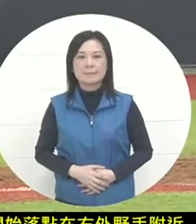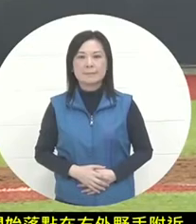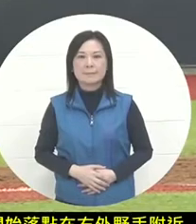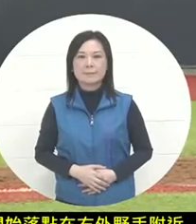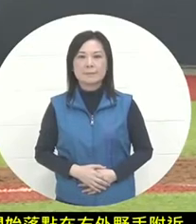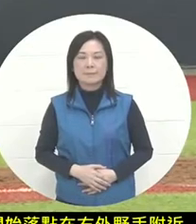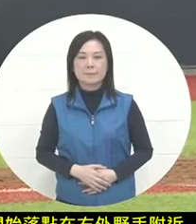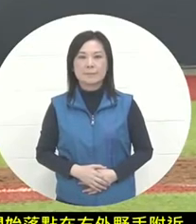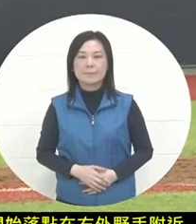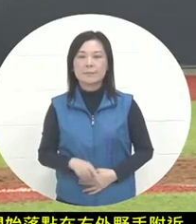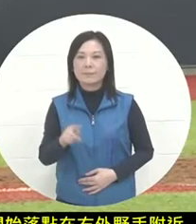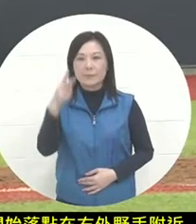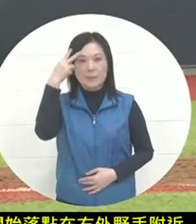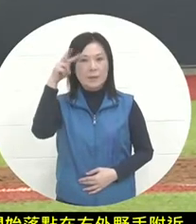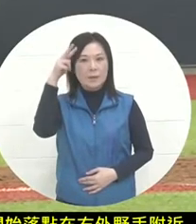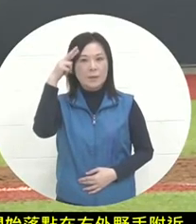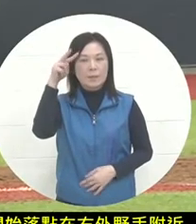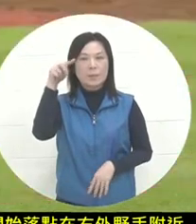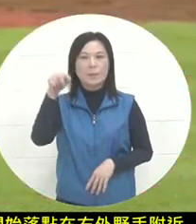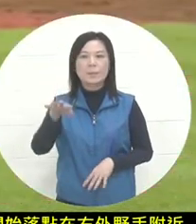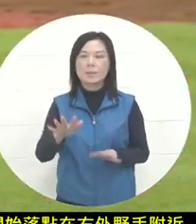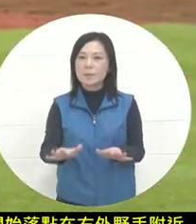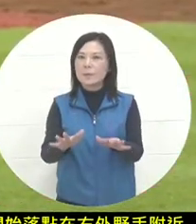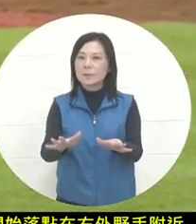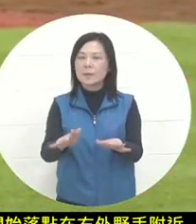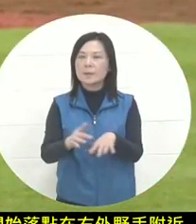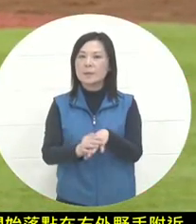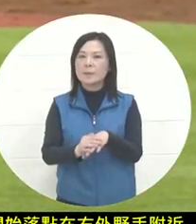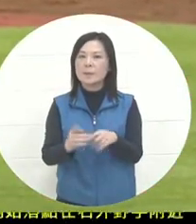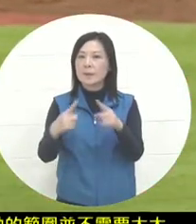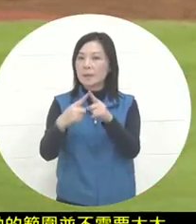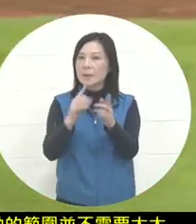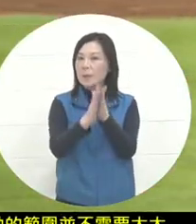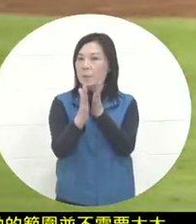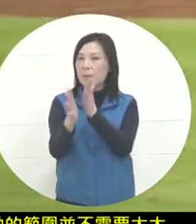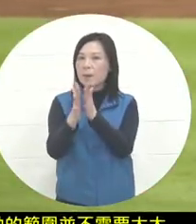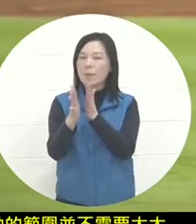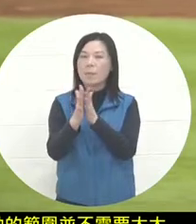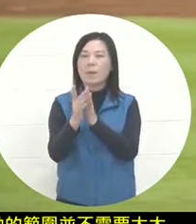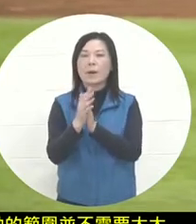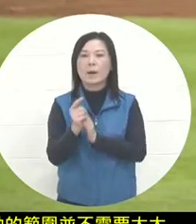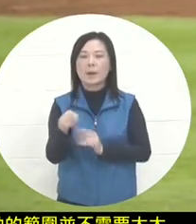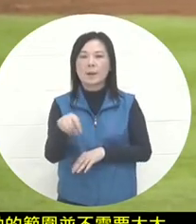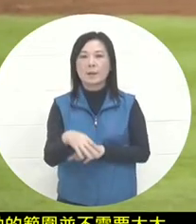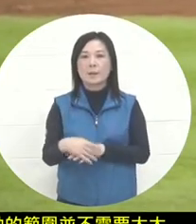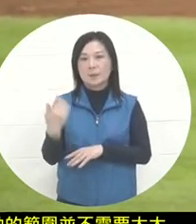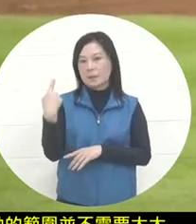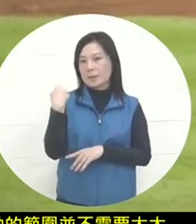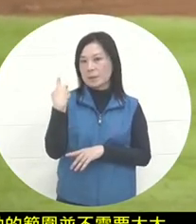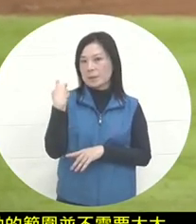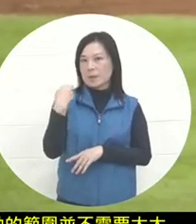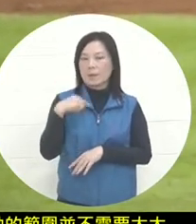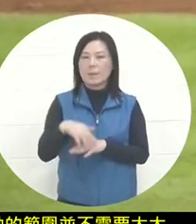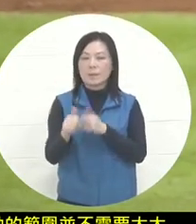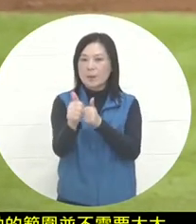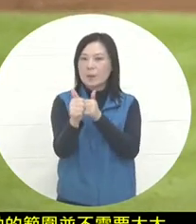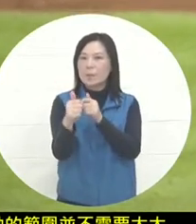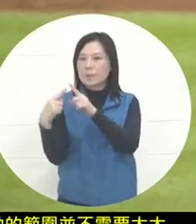. Of course, the Mexican team’s lineup arrangement today It seems that some players who have played less frequently in previous games have been arranged above